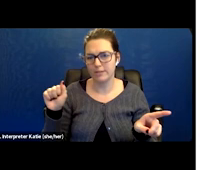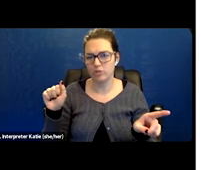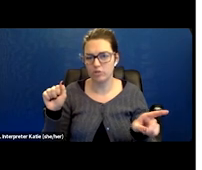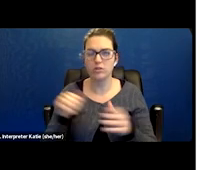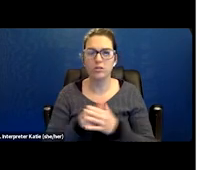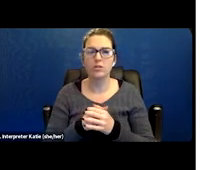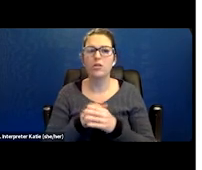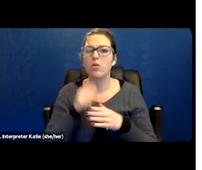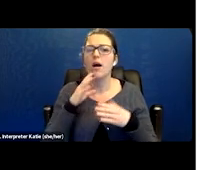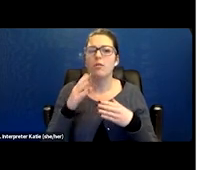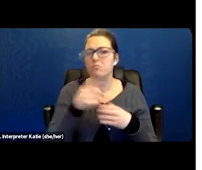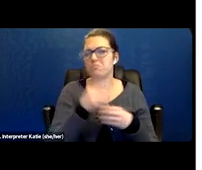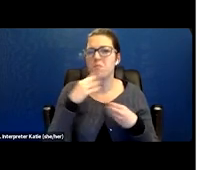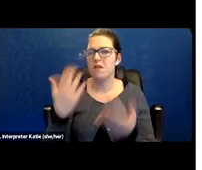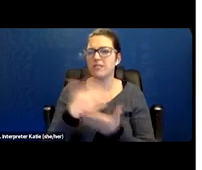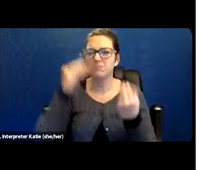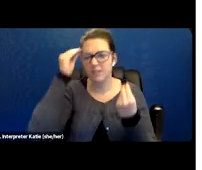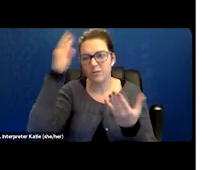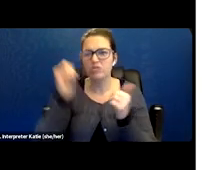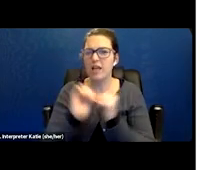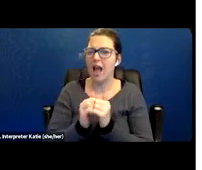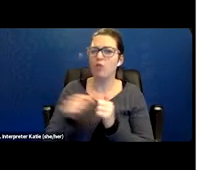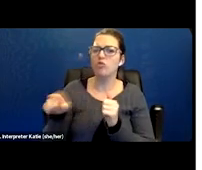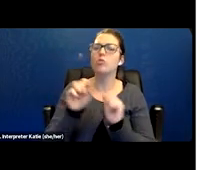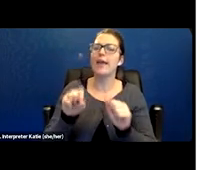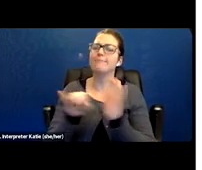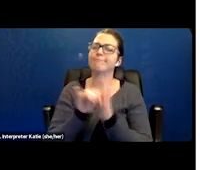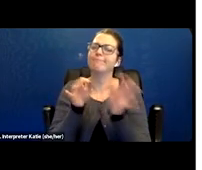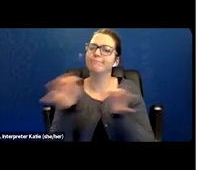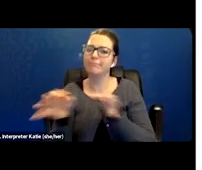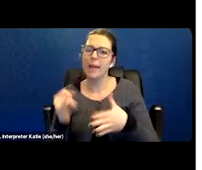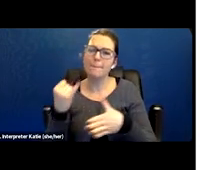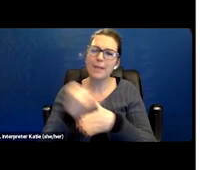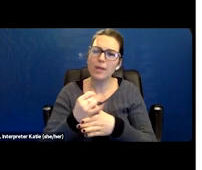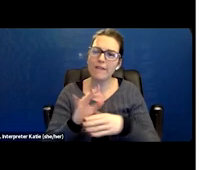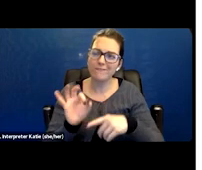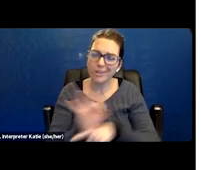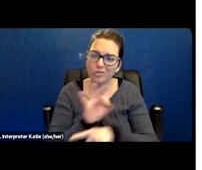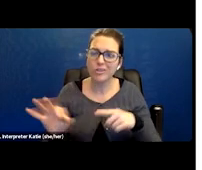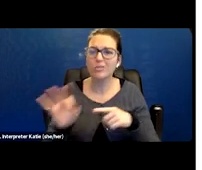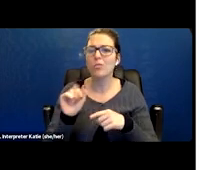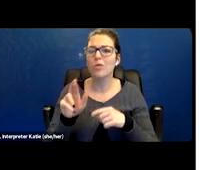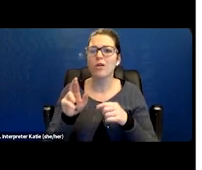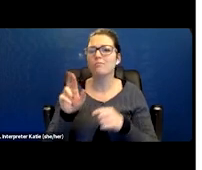the severity of impairment and the functional loss onto a person and that kind of gives us